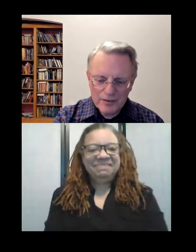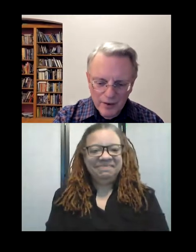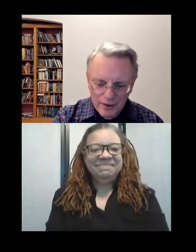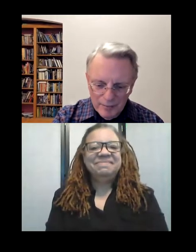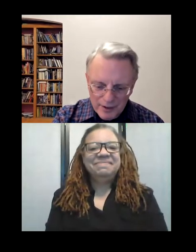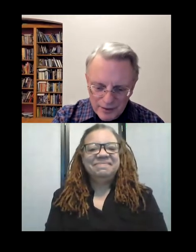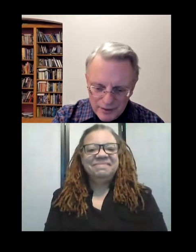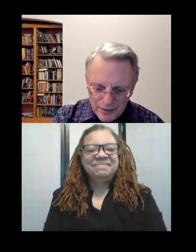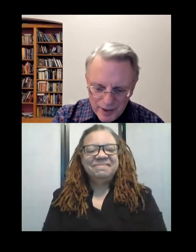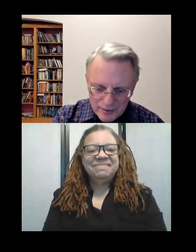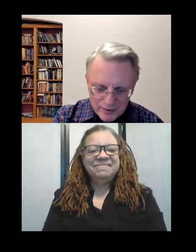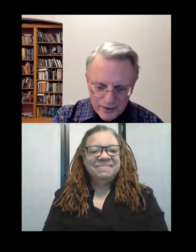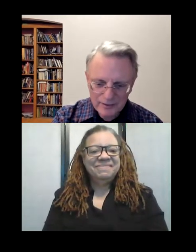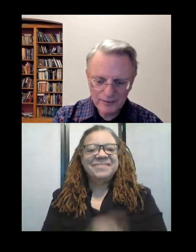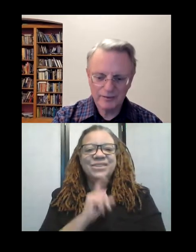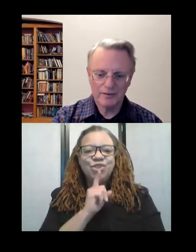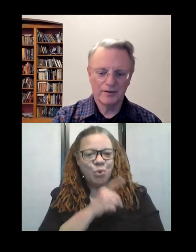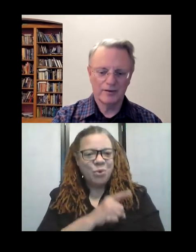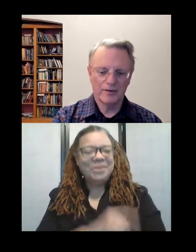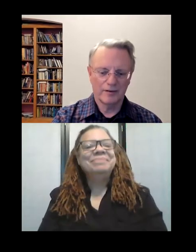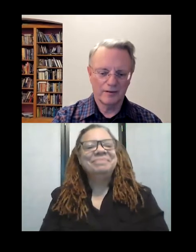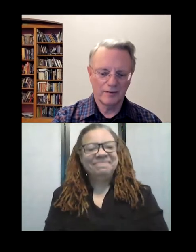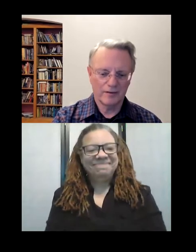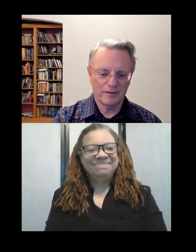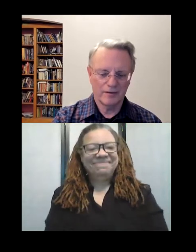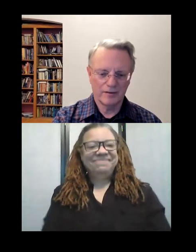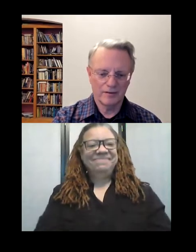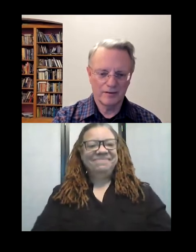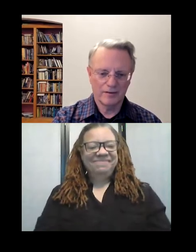So, let me get that going, uh, yeah, make sure that Shelly's pinned [ASL